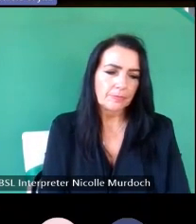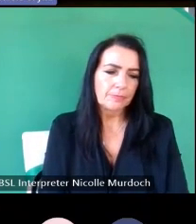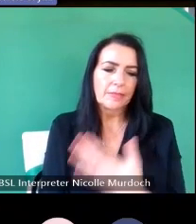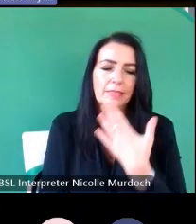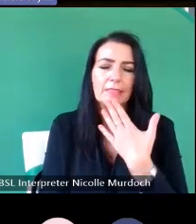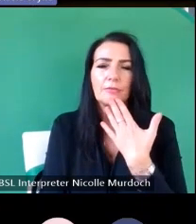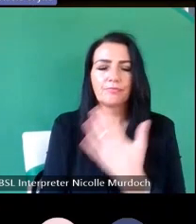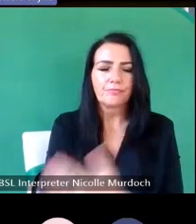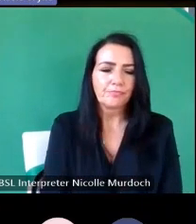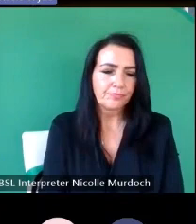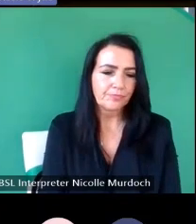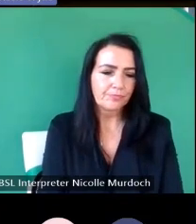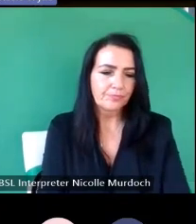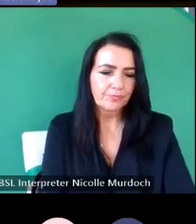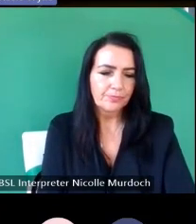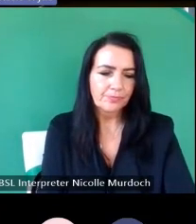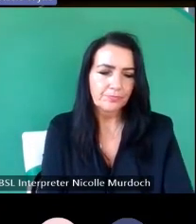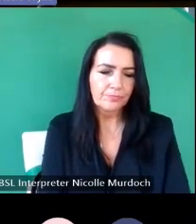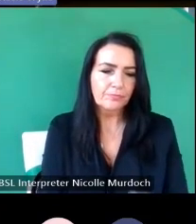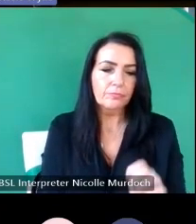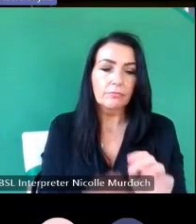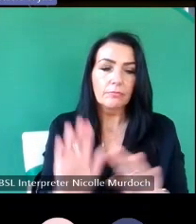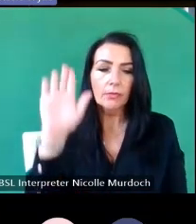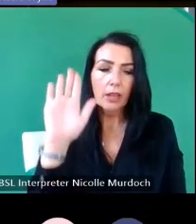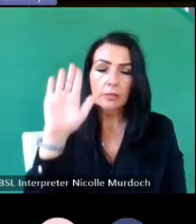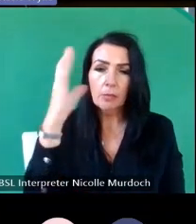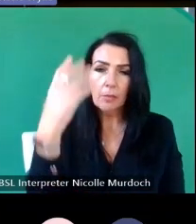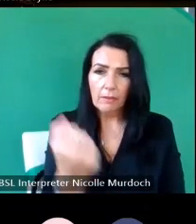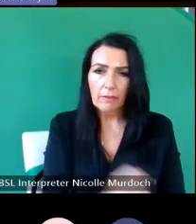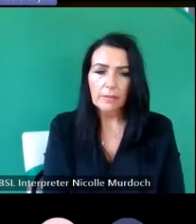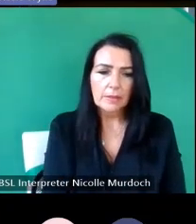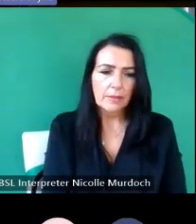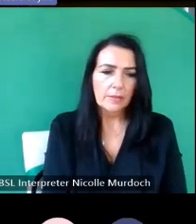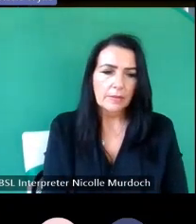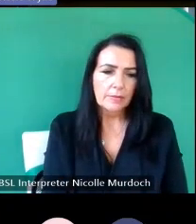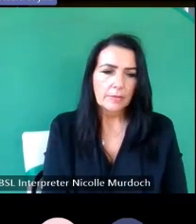hands up on mine though but there is a hand up hand up unmute yourself